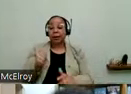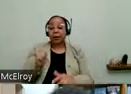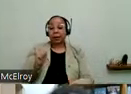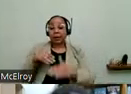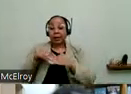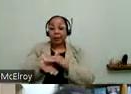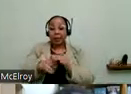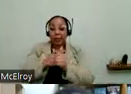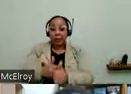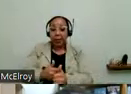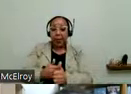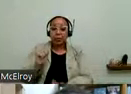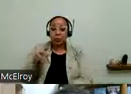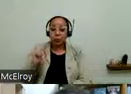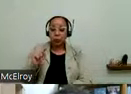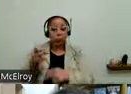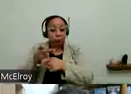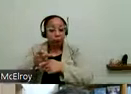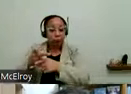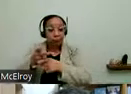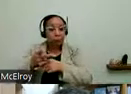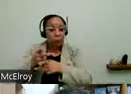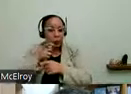So our accessibility compliance unit. So this is the same -- our deputy